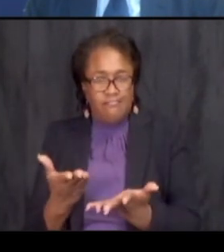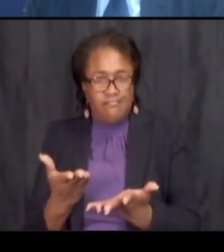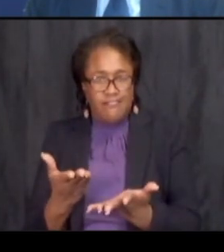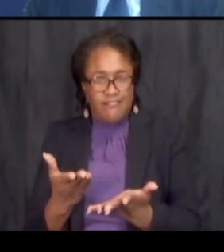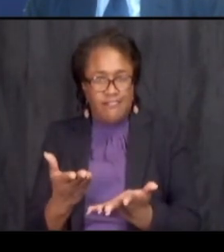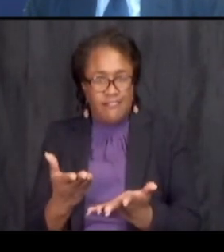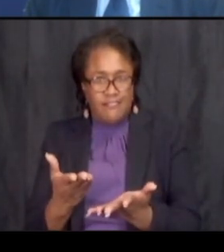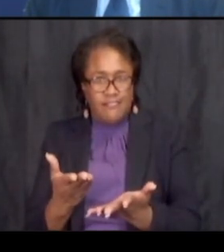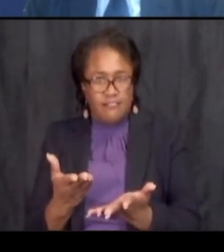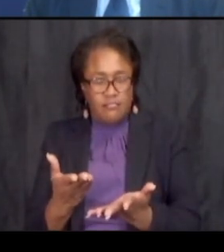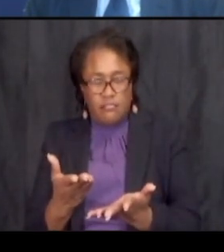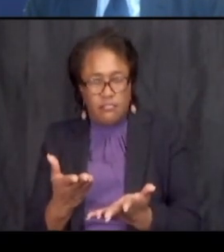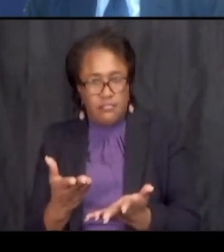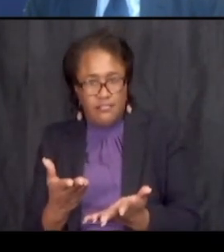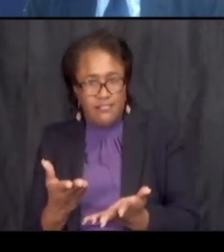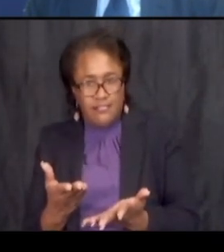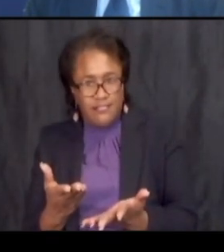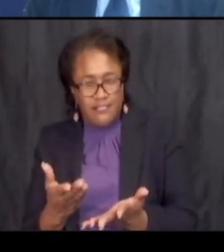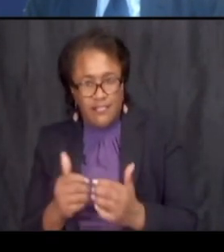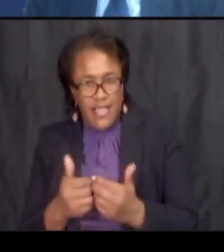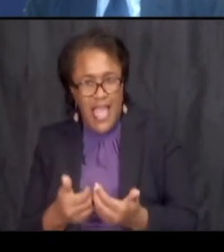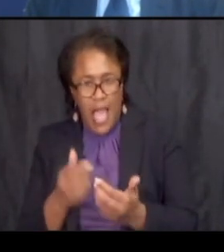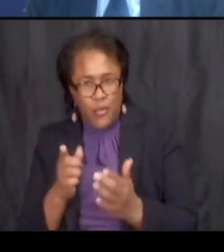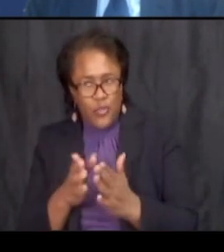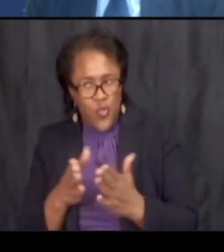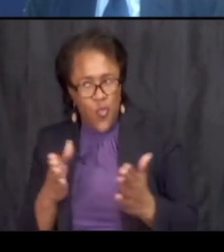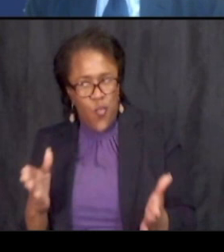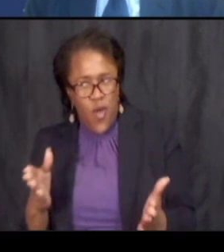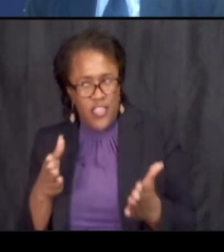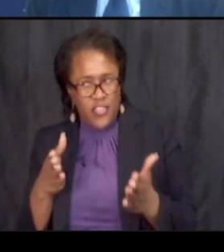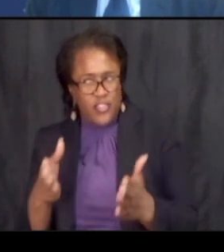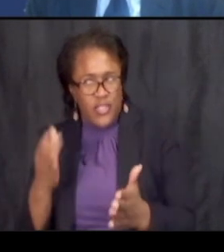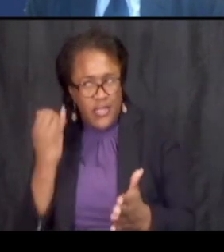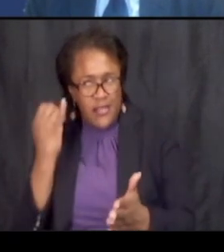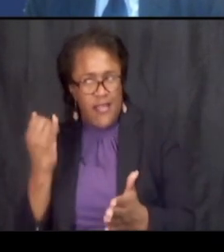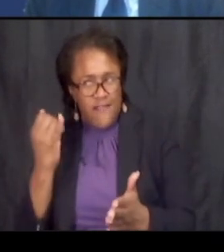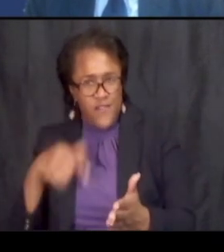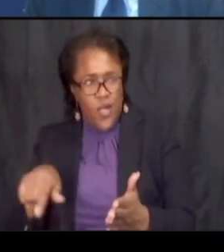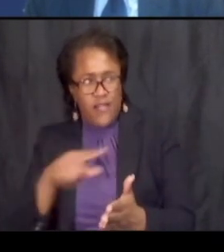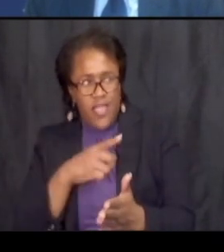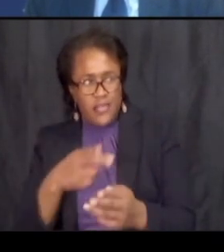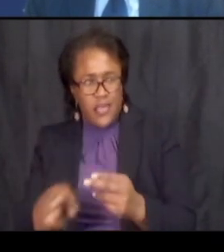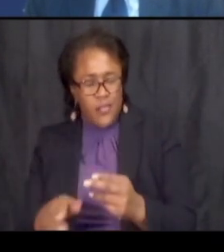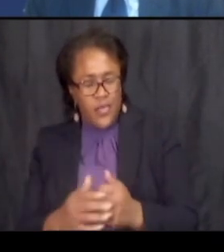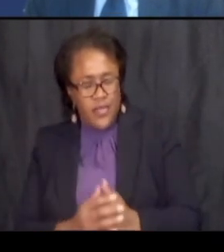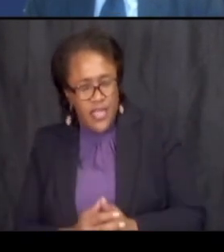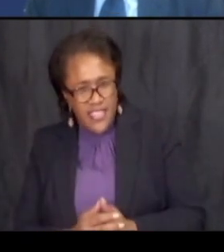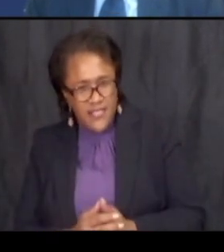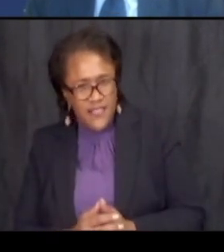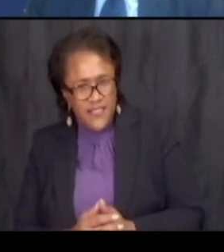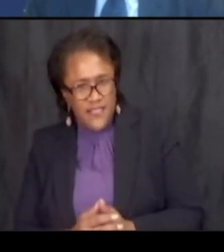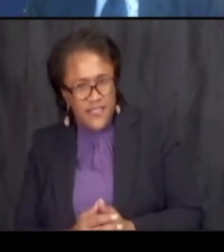um how would you widen the streets if all of this is temporary look prakash could you